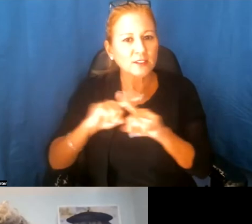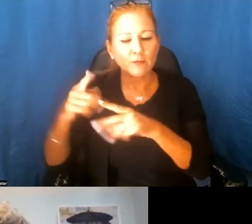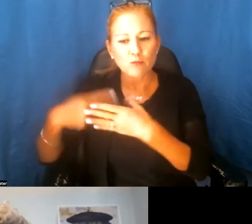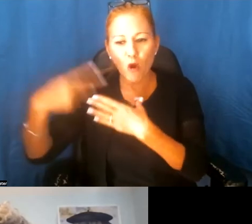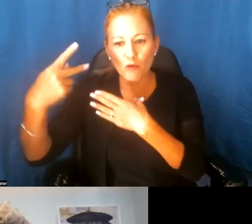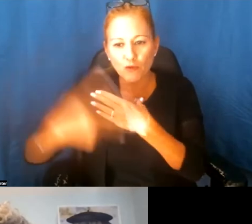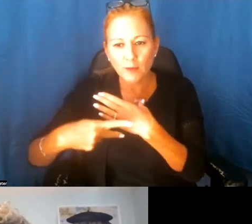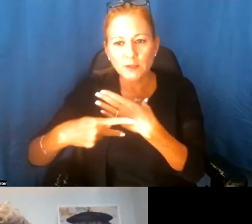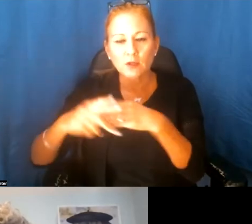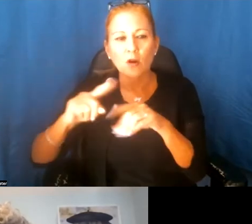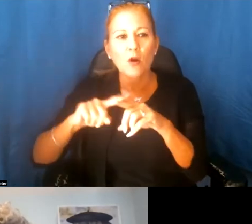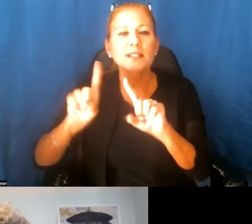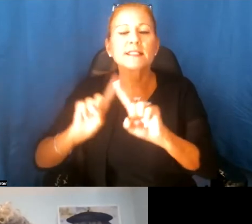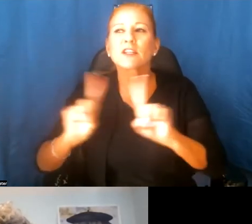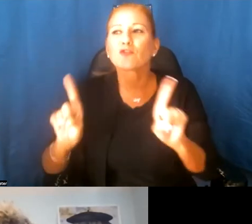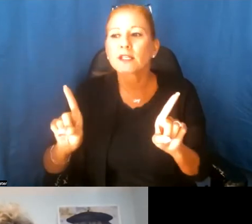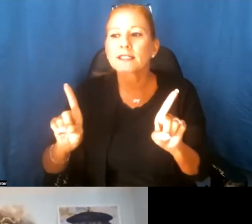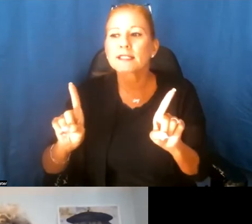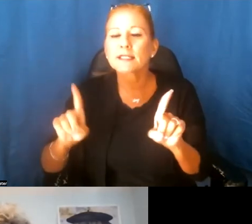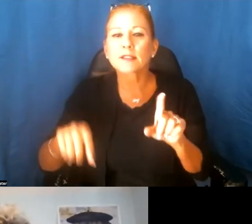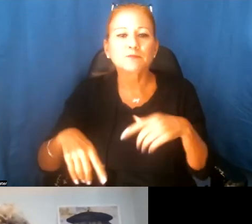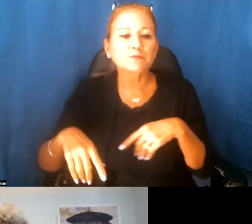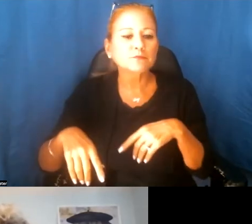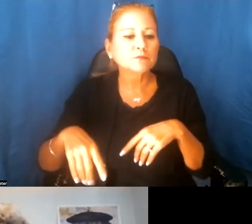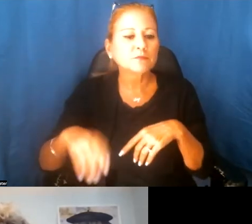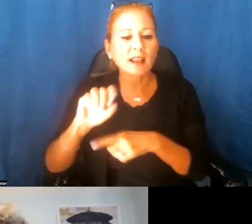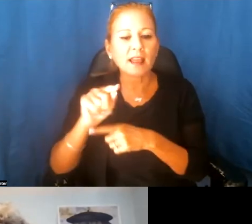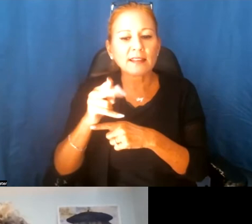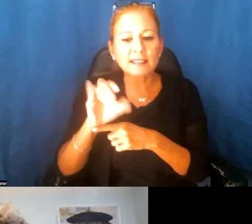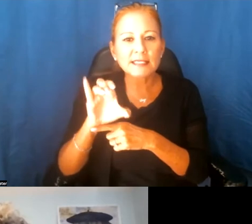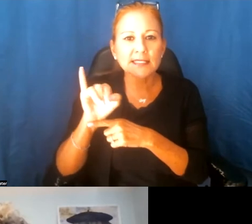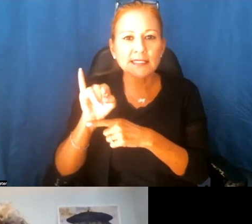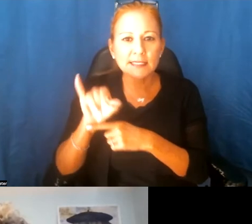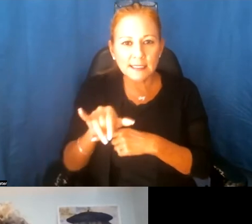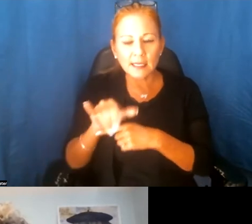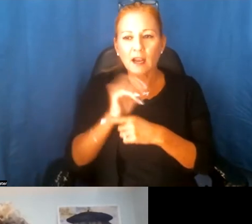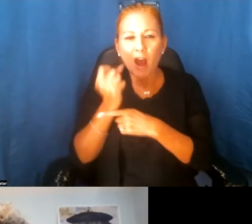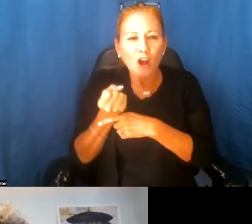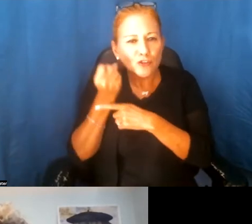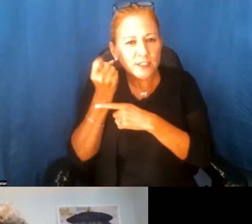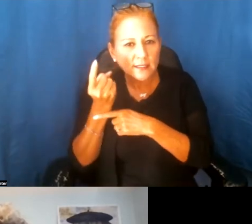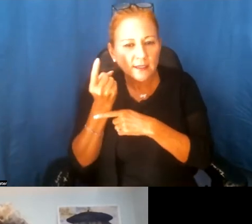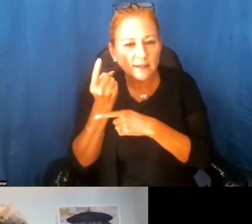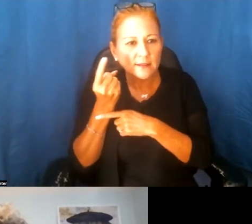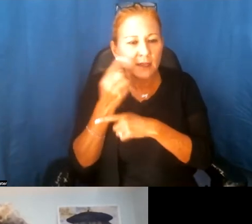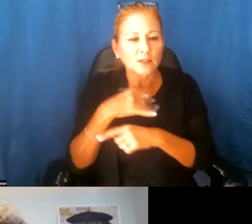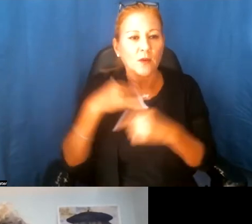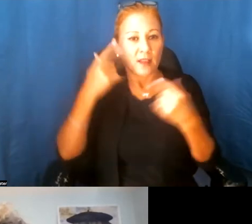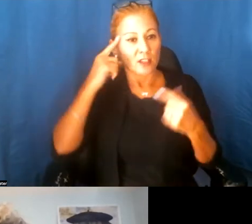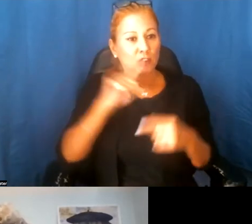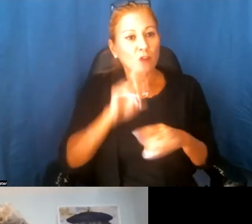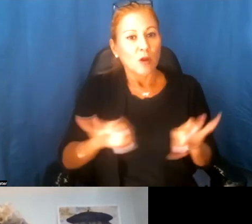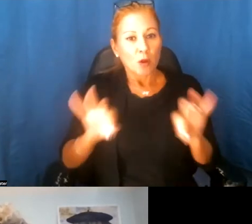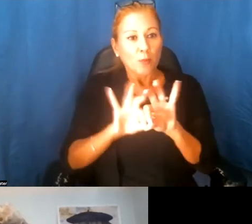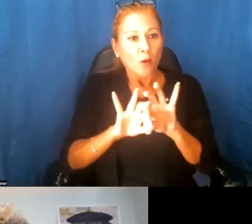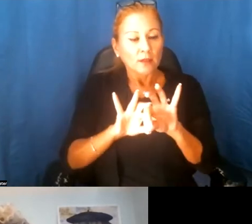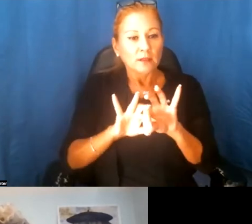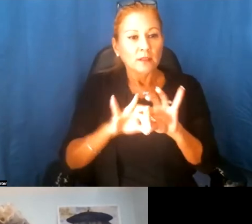on difference and ethnicity and understanding, and so I think it's really important for- I guess a